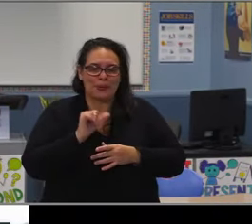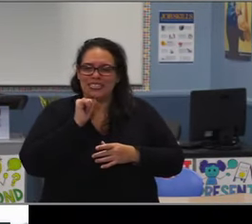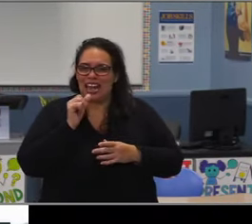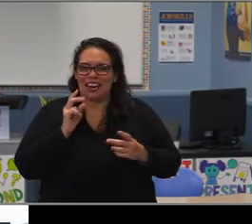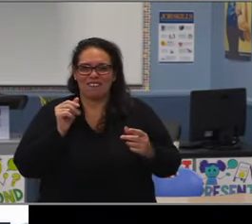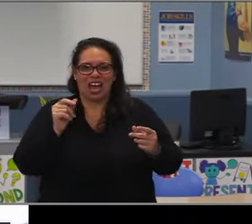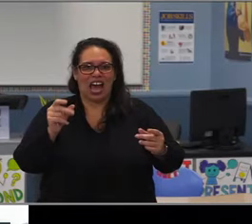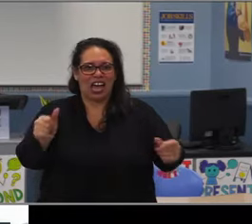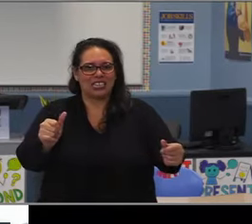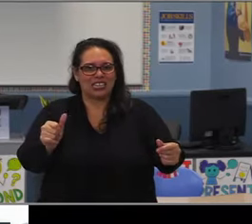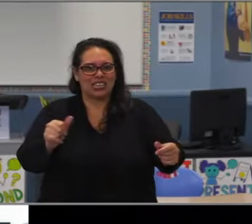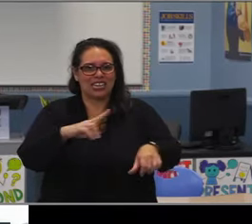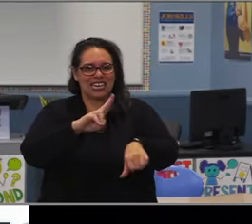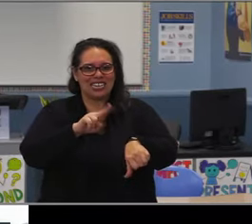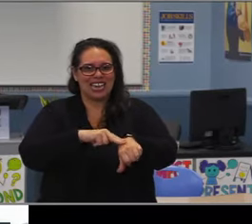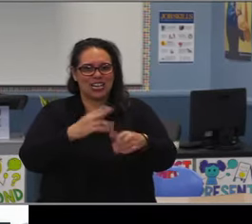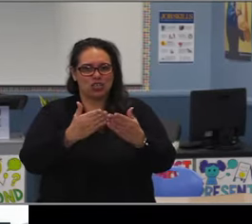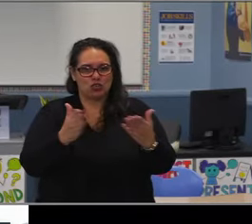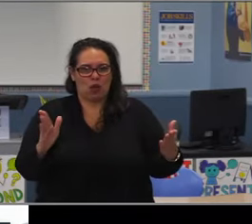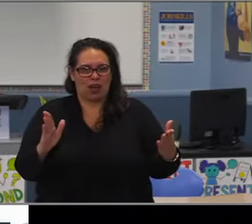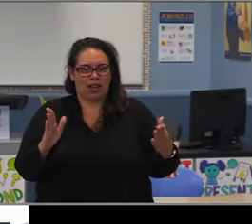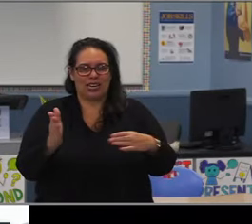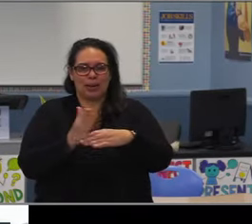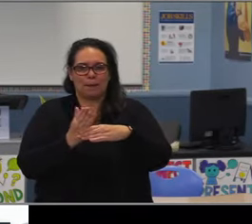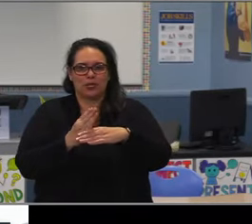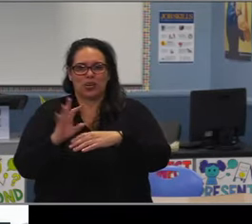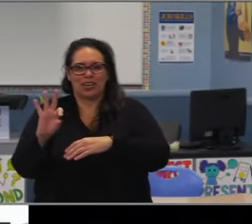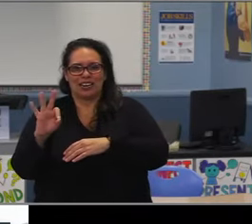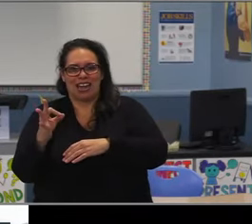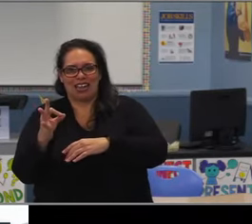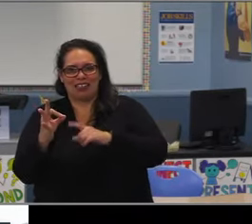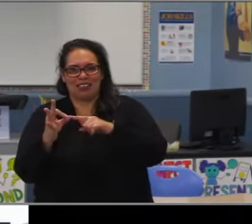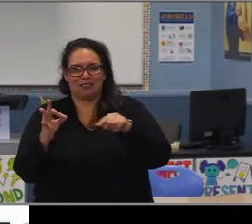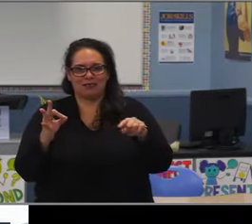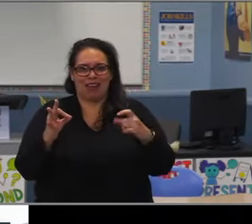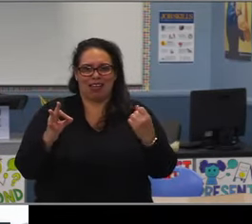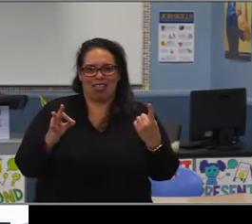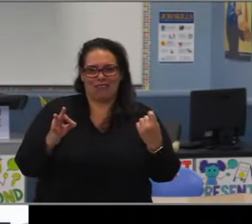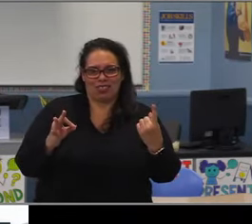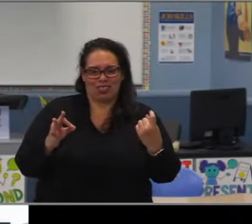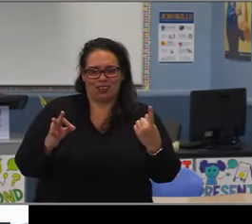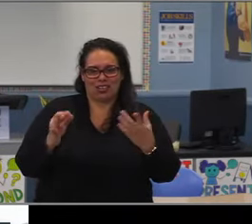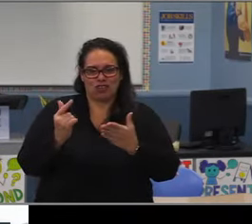what are those indicators that our district is using as high school readiness indicators?